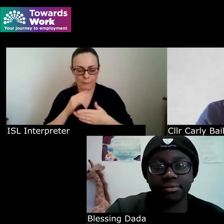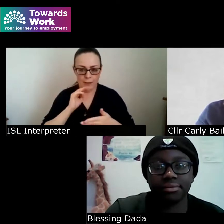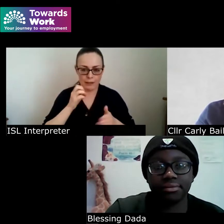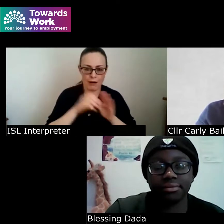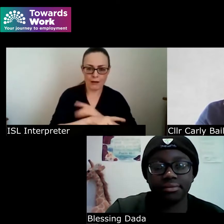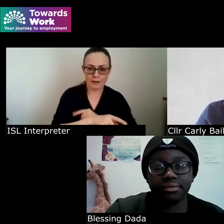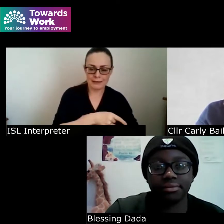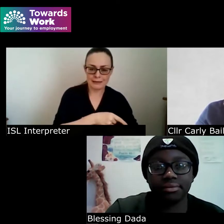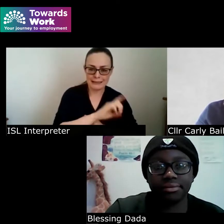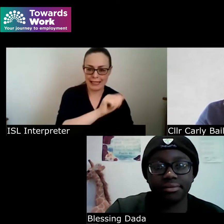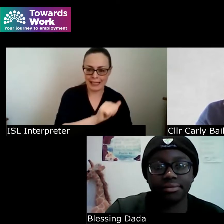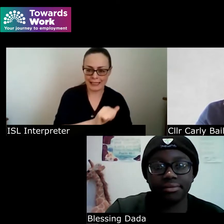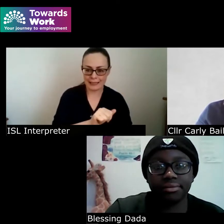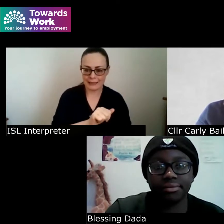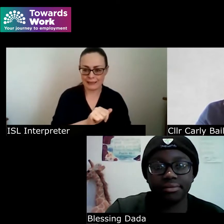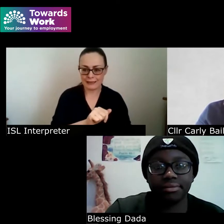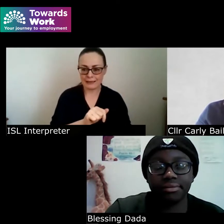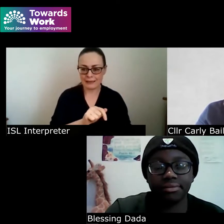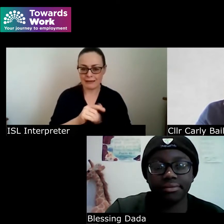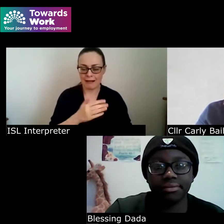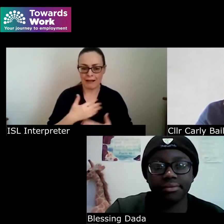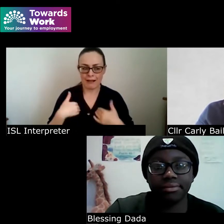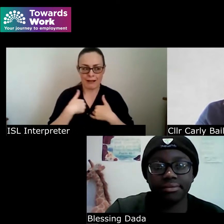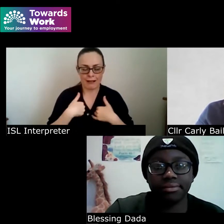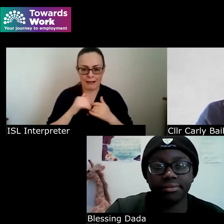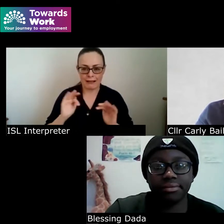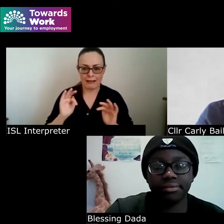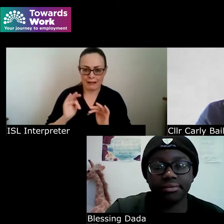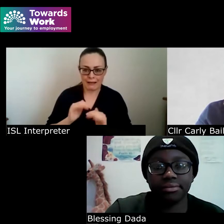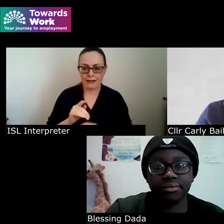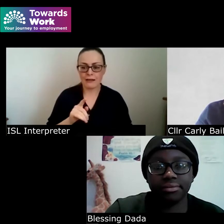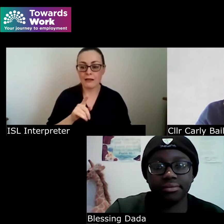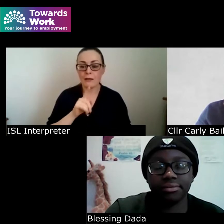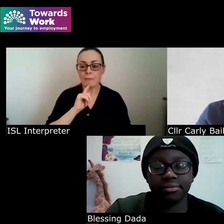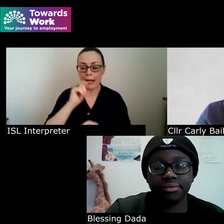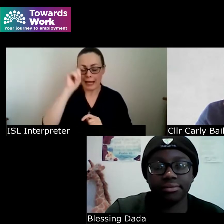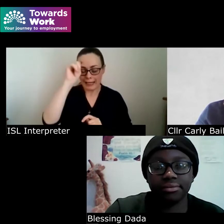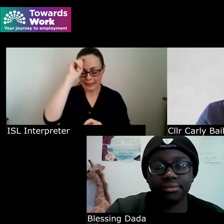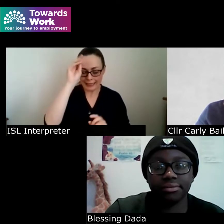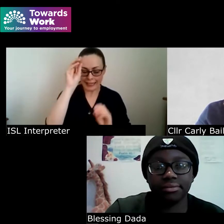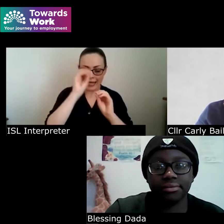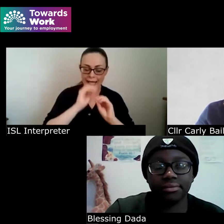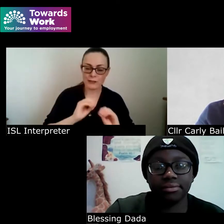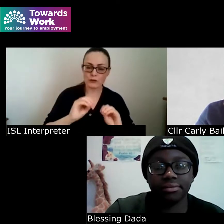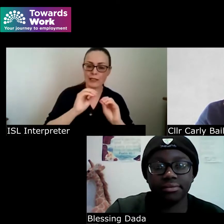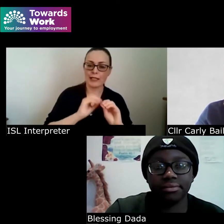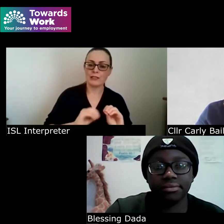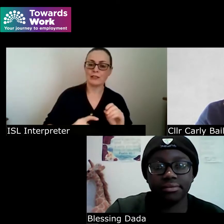some of those fears are unfounded and I think education and shaping the potential